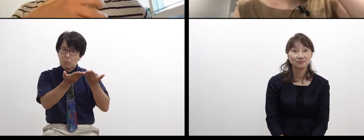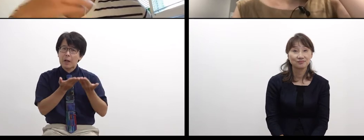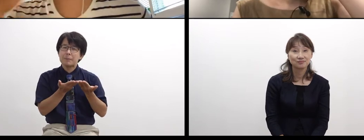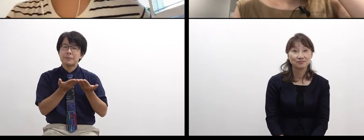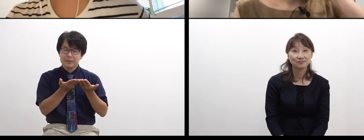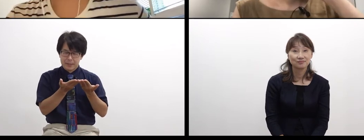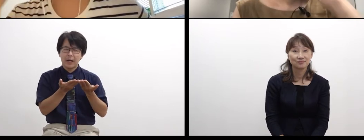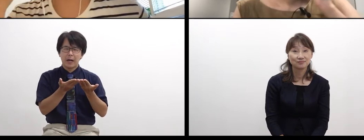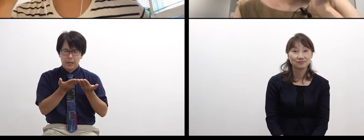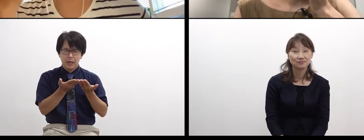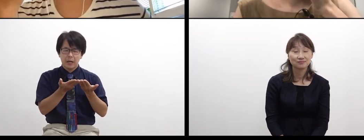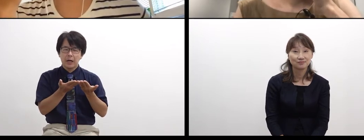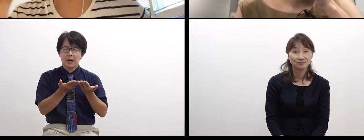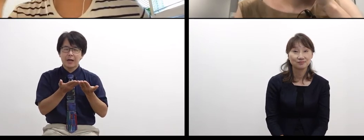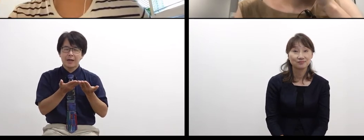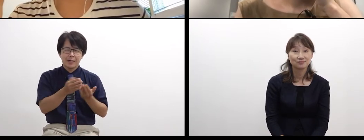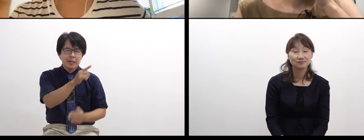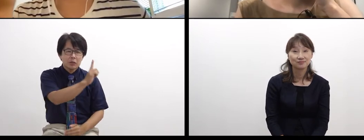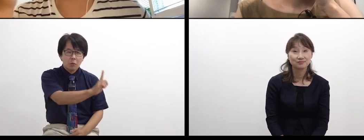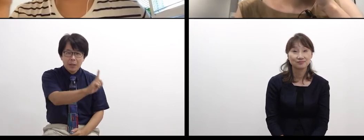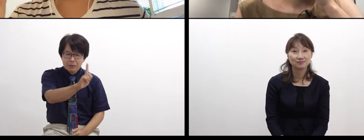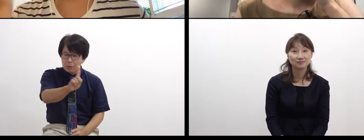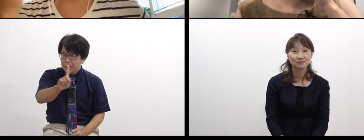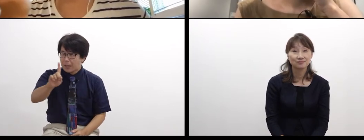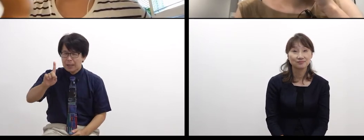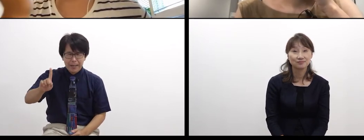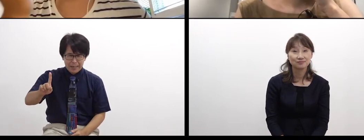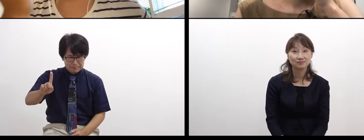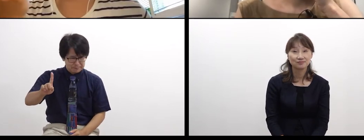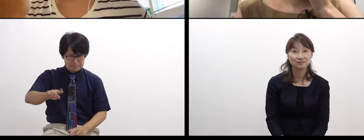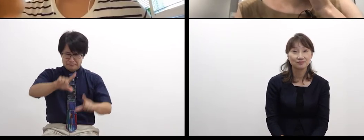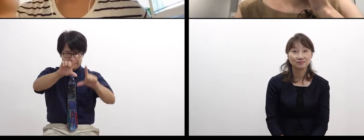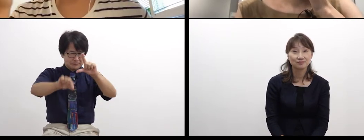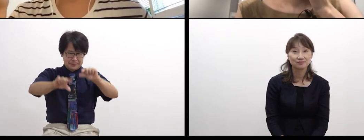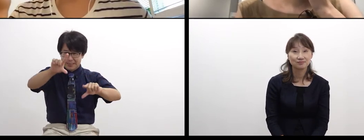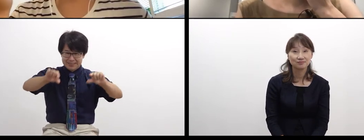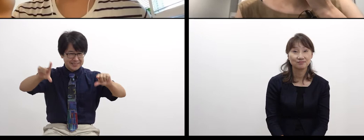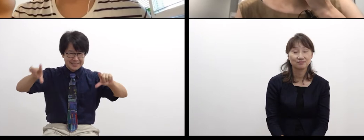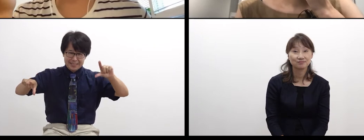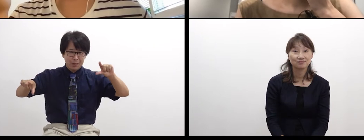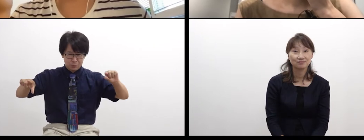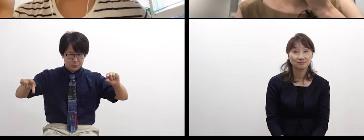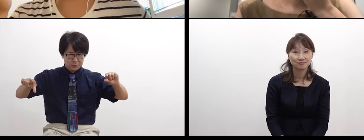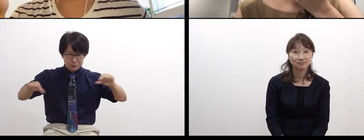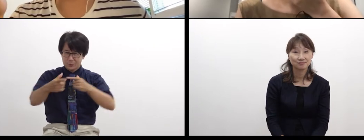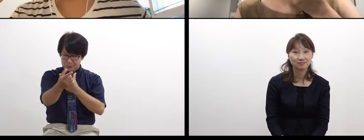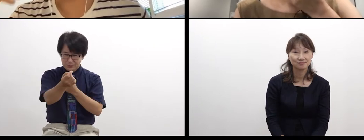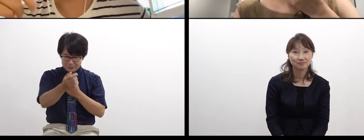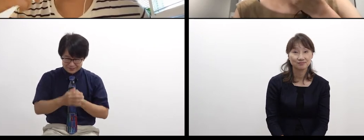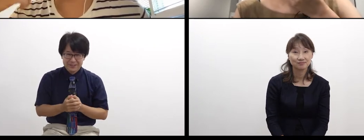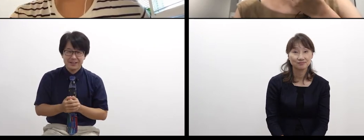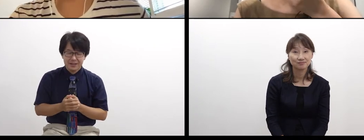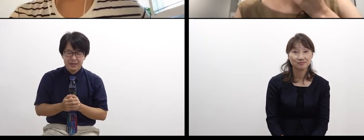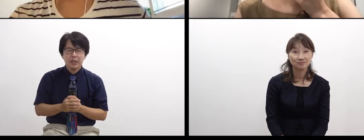we can say every person is different from each other.